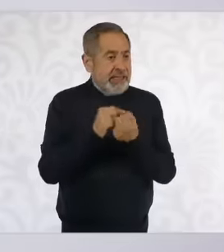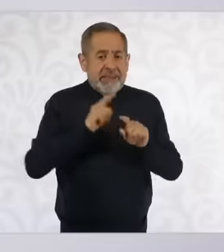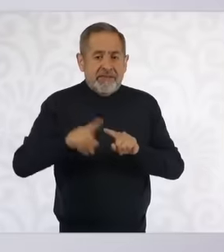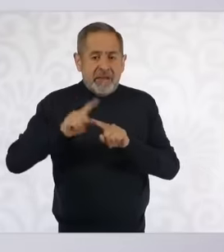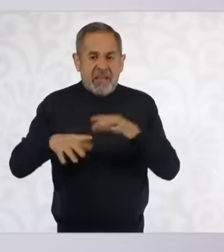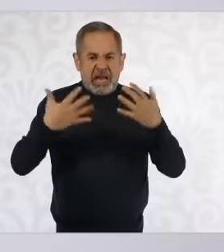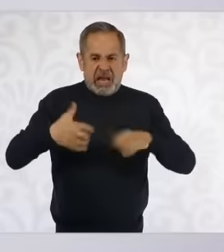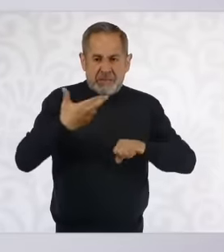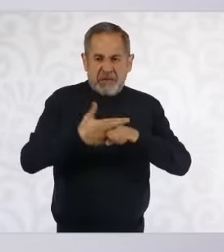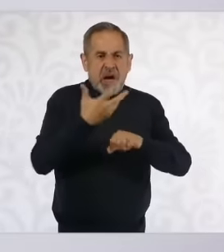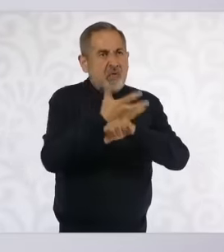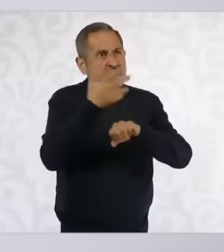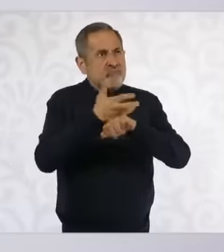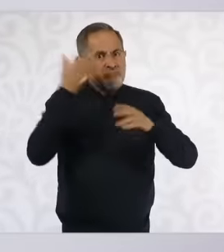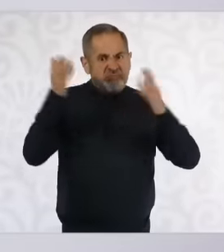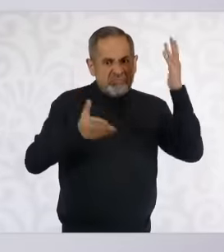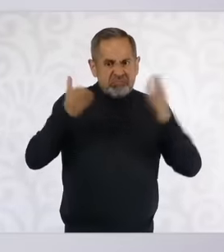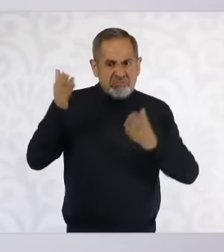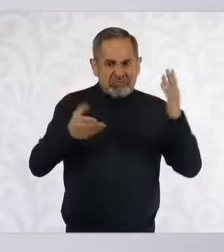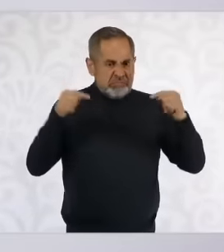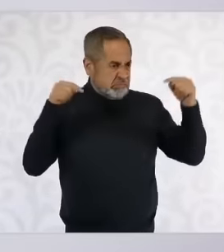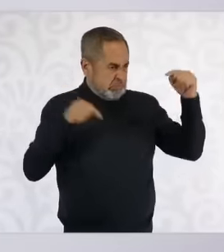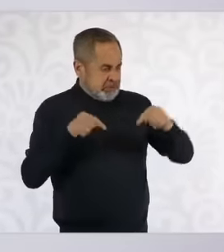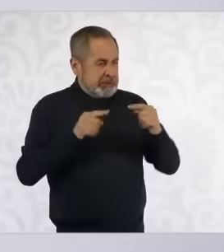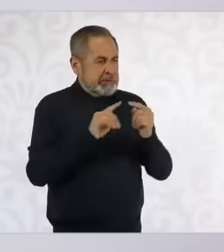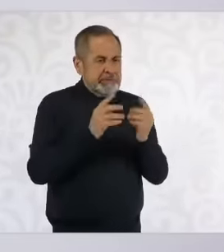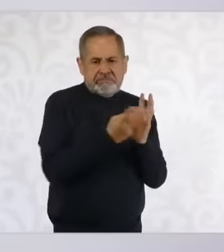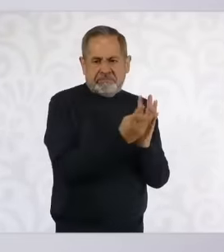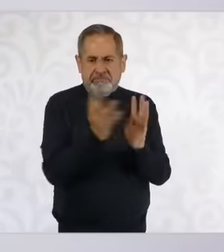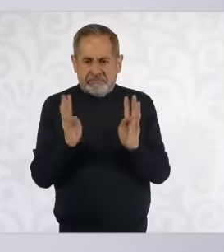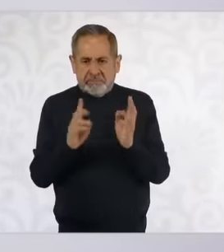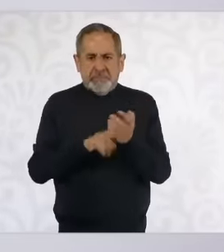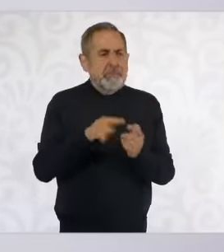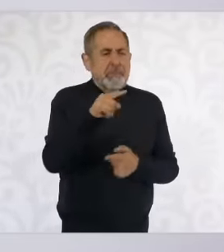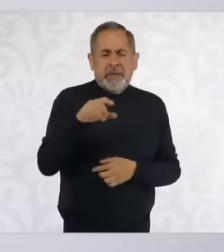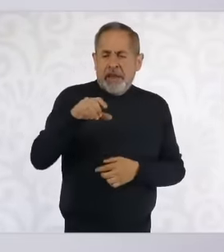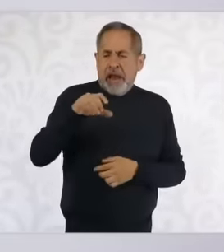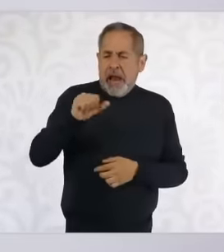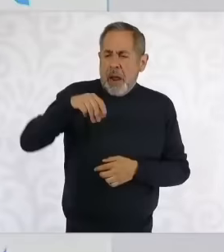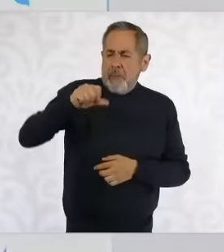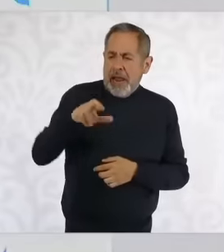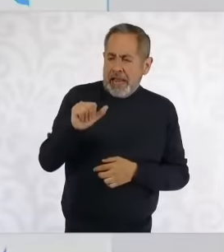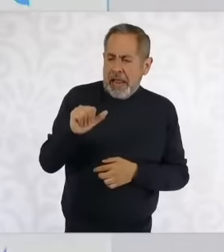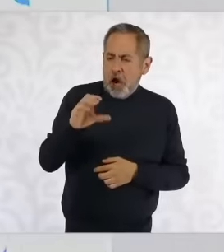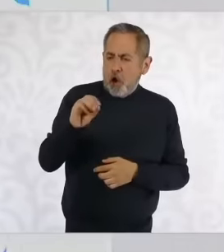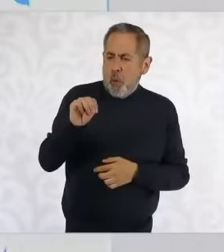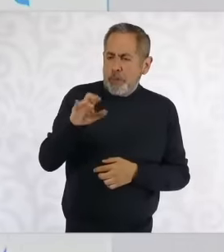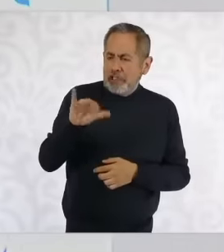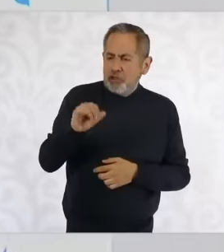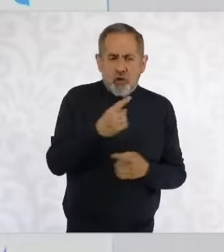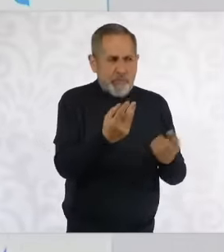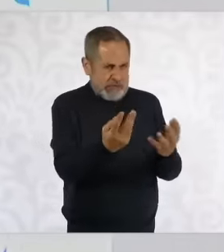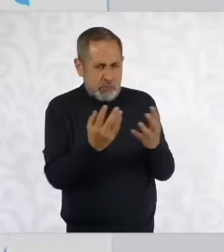American businessmen and women from the chamber of commerce and we continue to develop this work